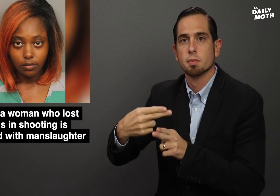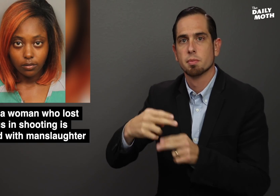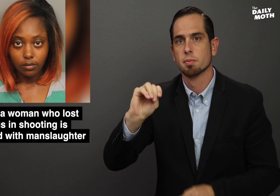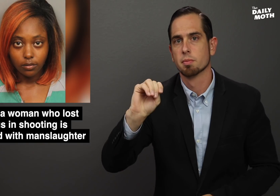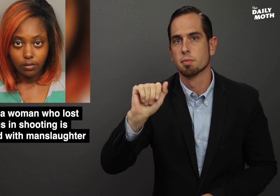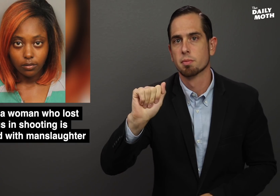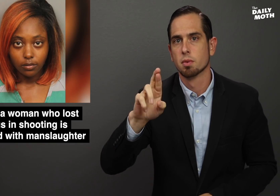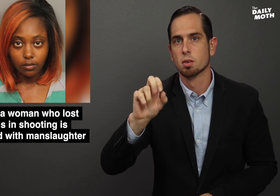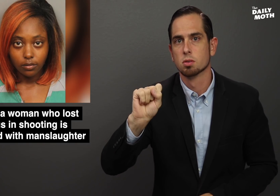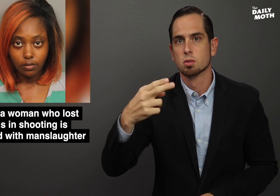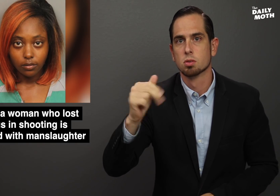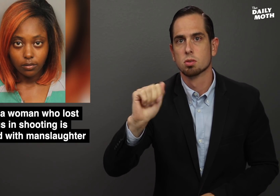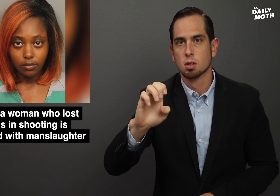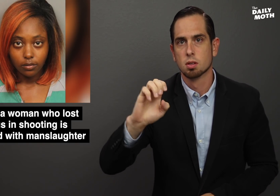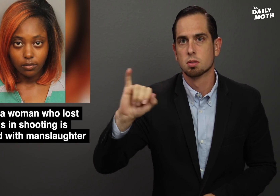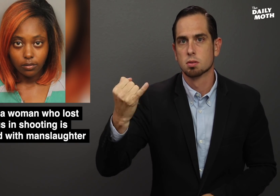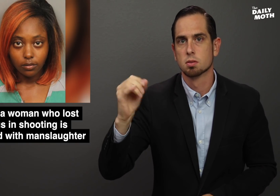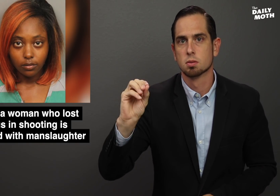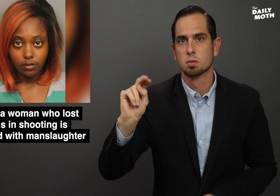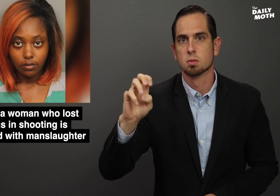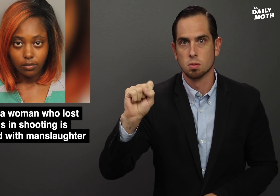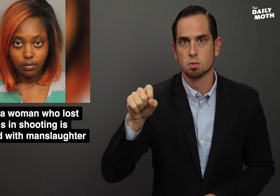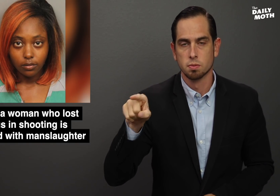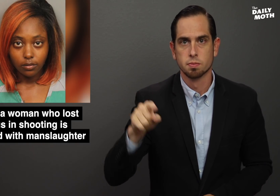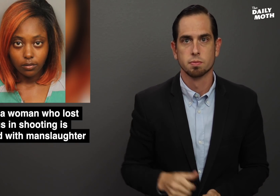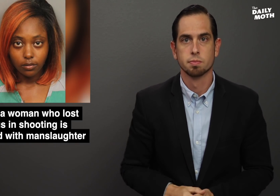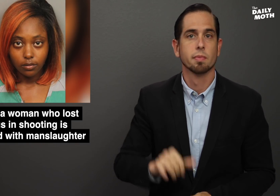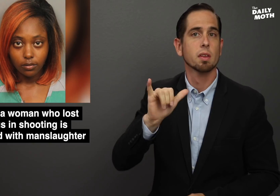Her name is Marshae Jones.